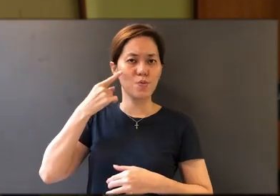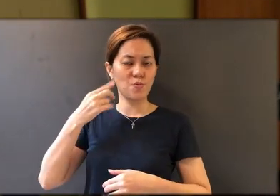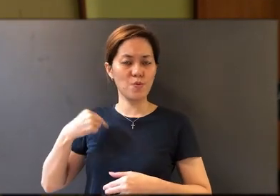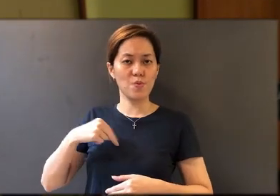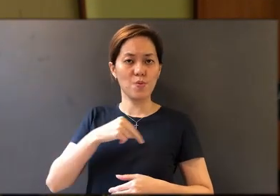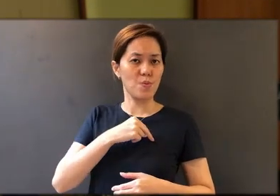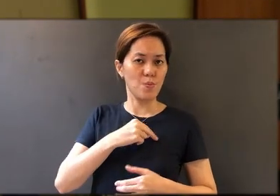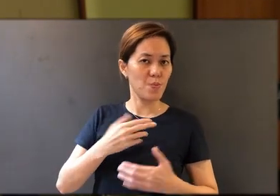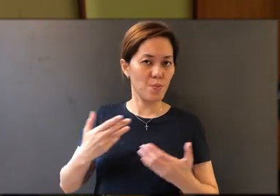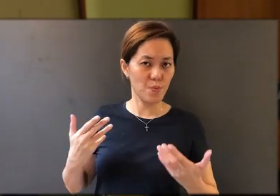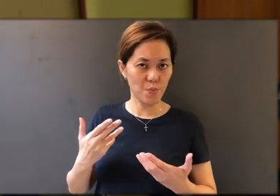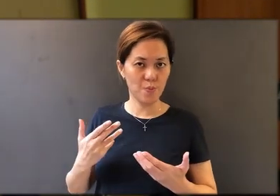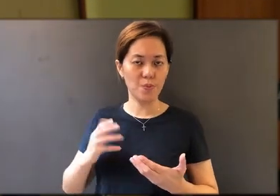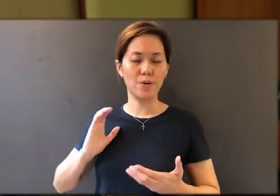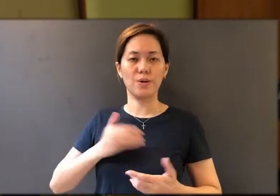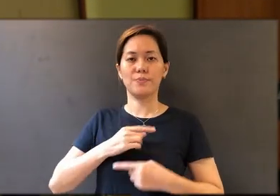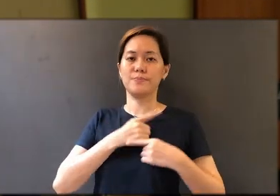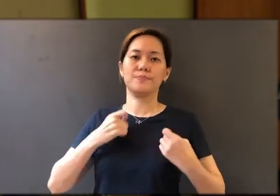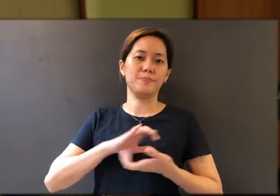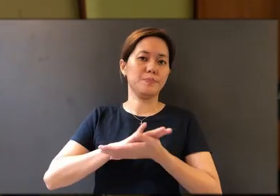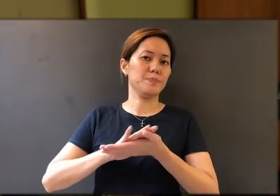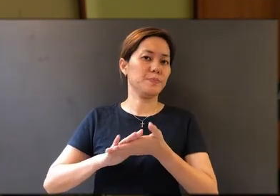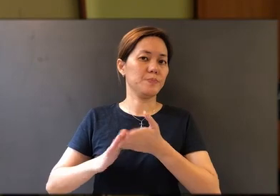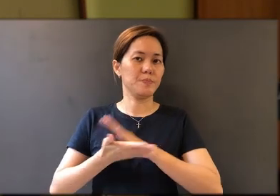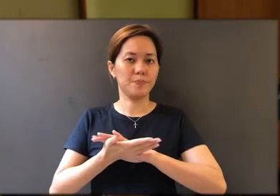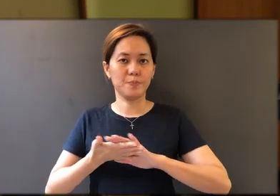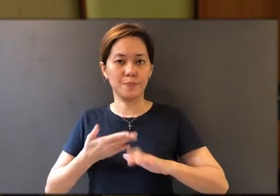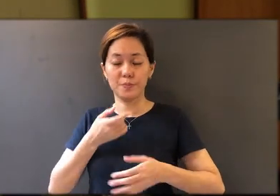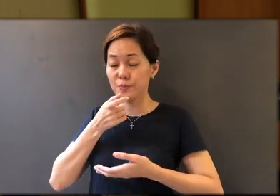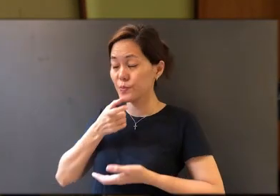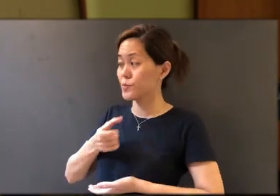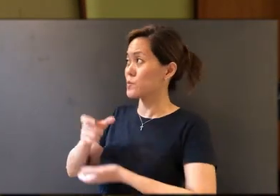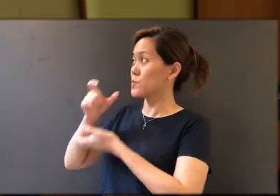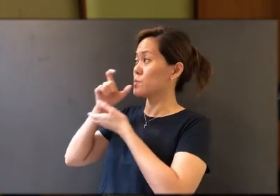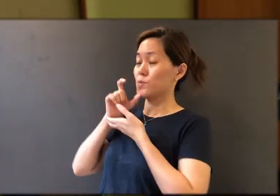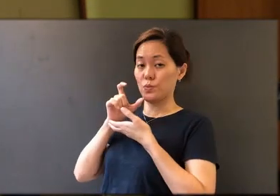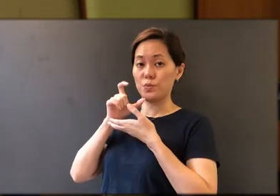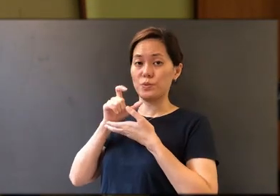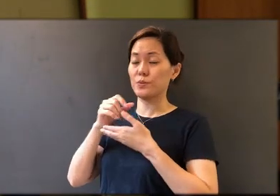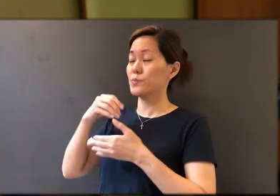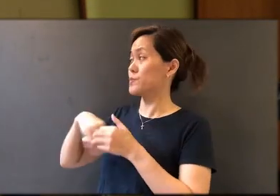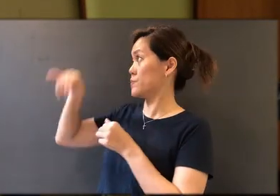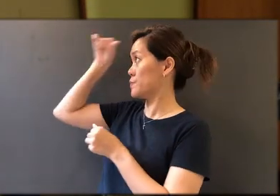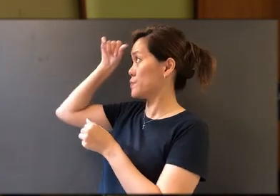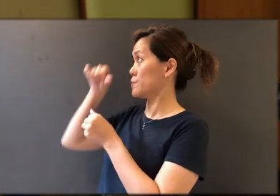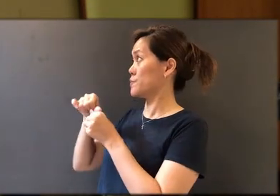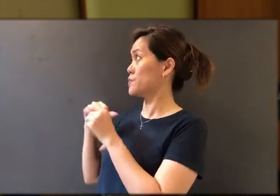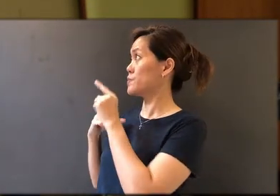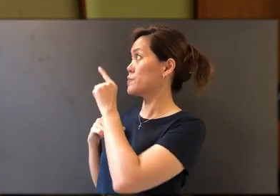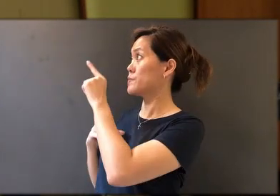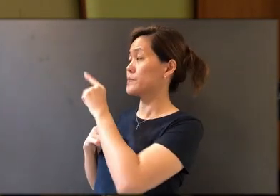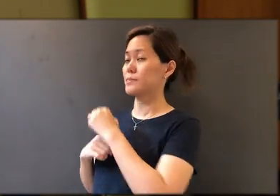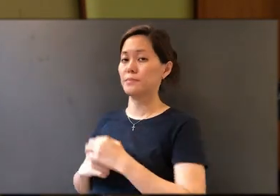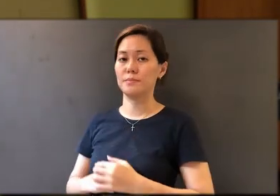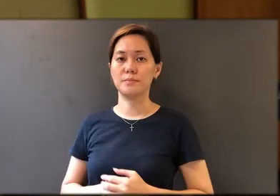for us, for the forgiveness of our sins. Let us drink of the cup in remembrance of Him.